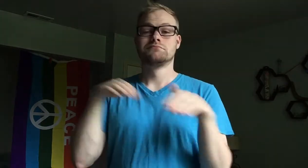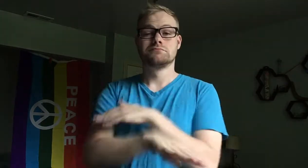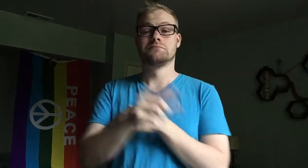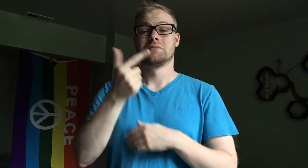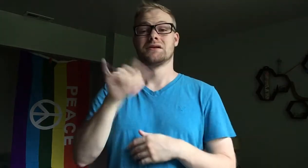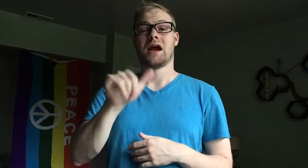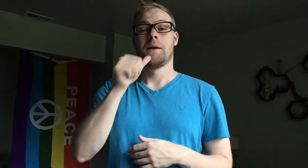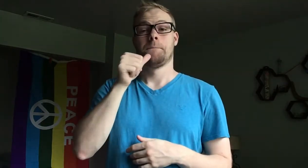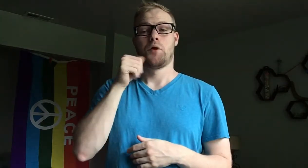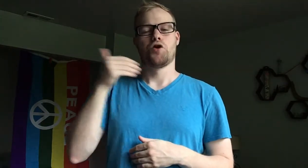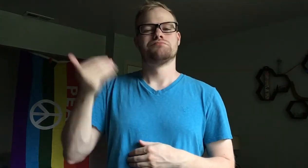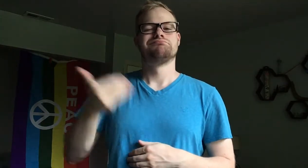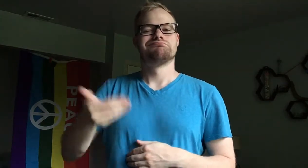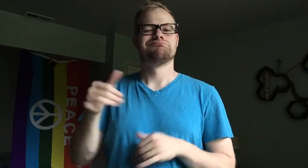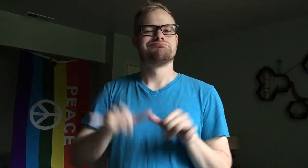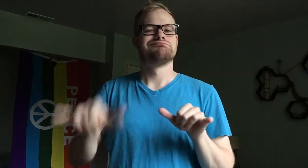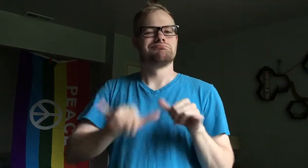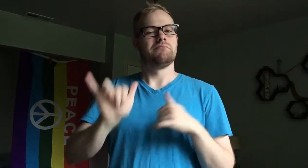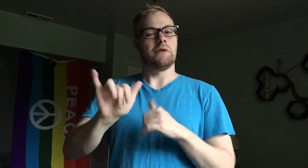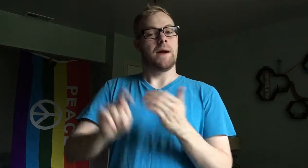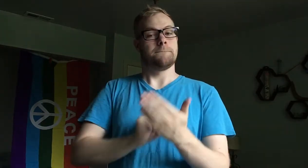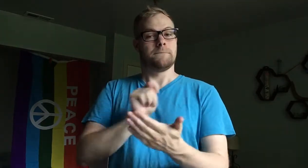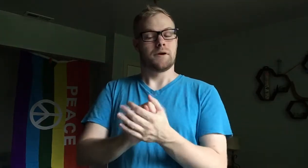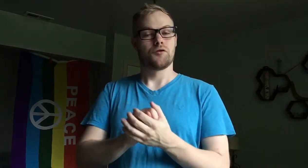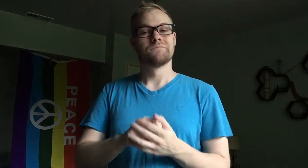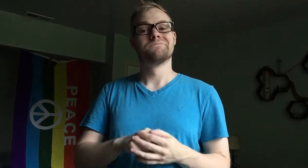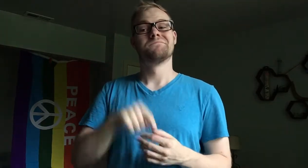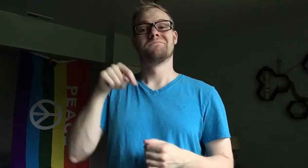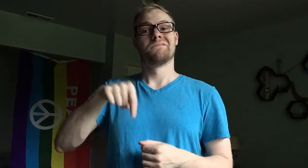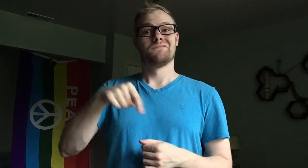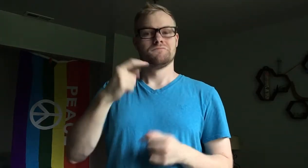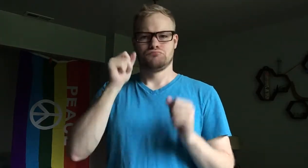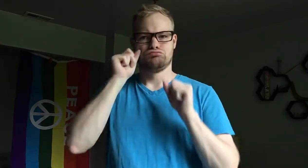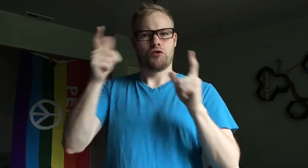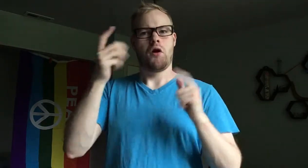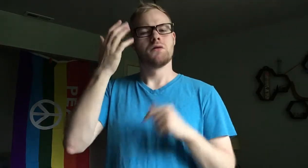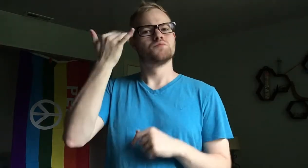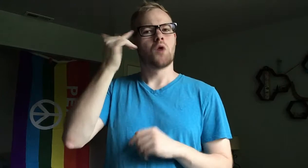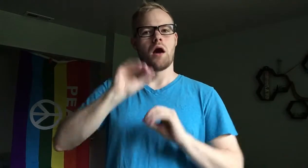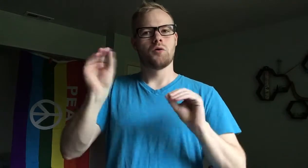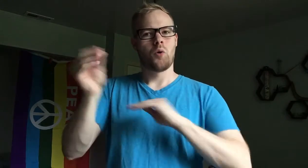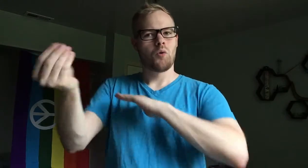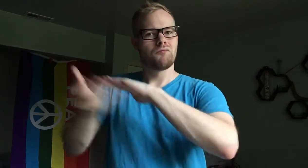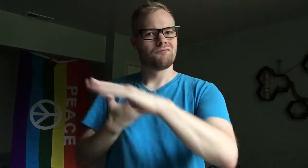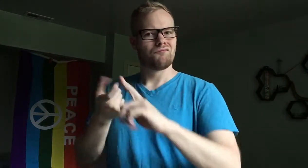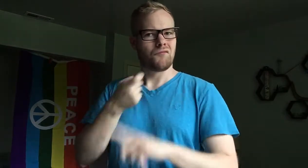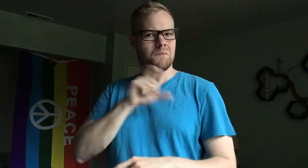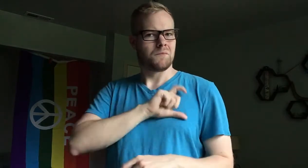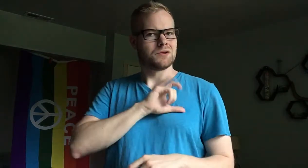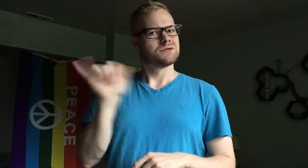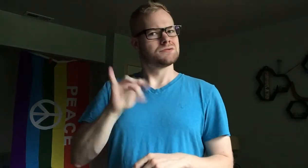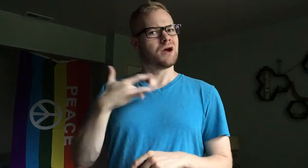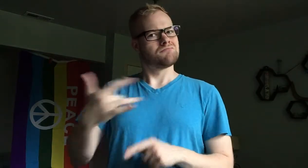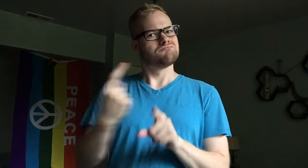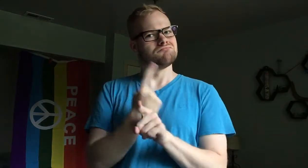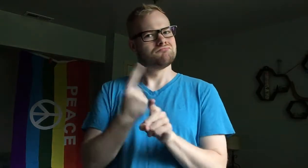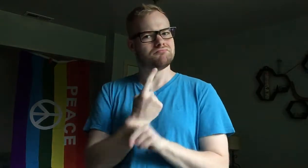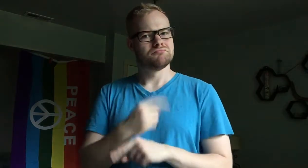Raids on gay bars were routine in this period, but this one came as a surprise, because they hadn’t been tipped off by police like they usually were.